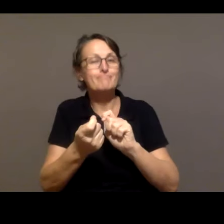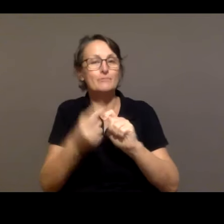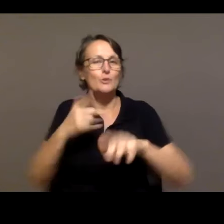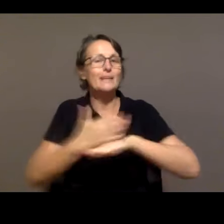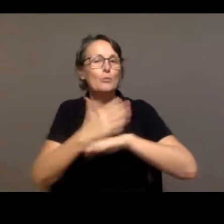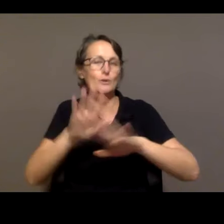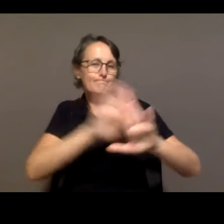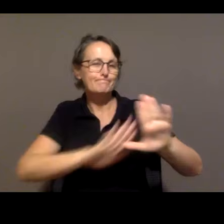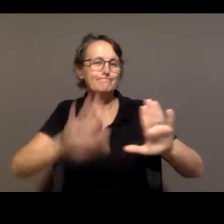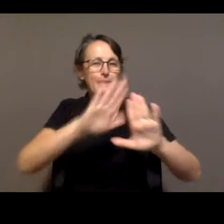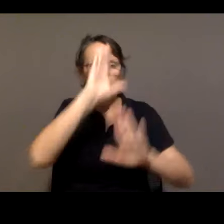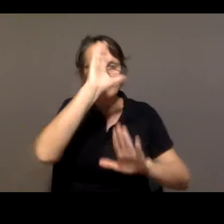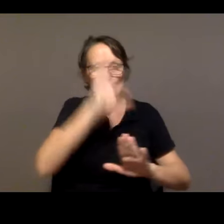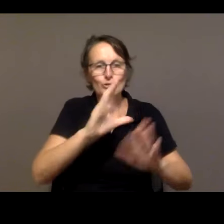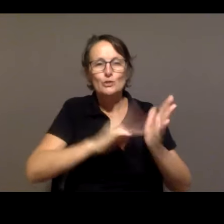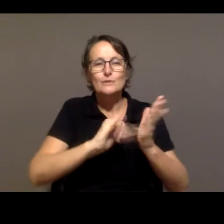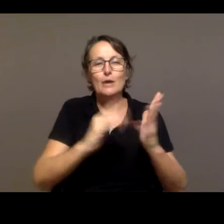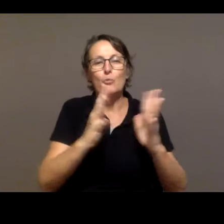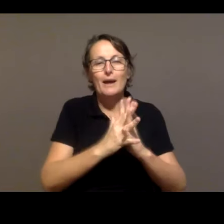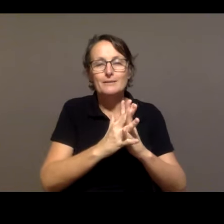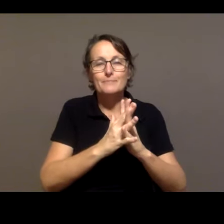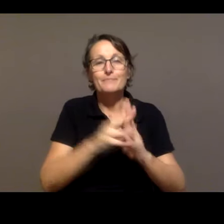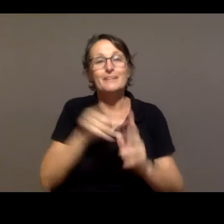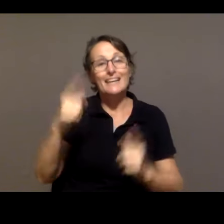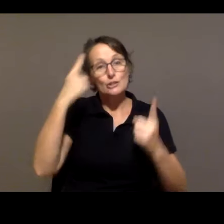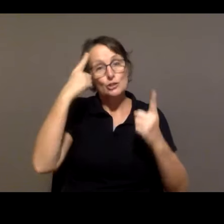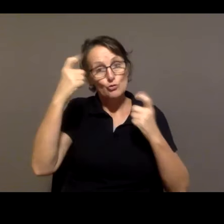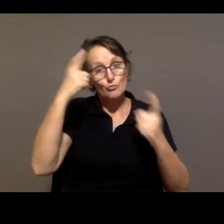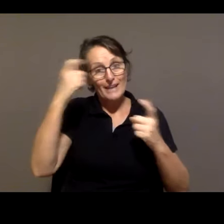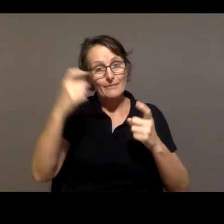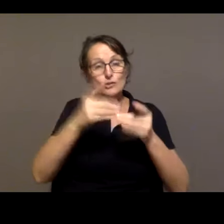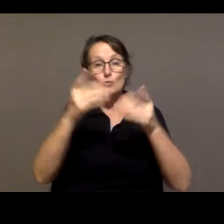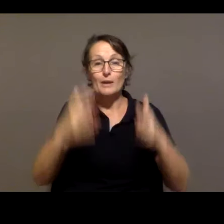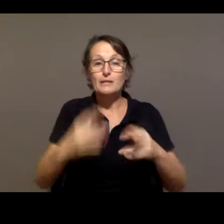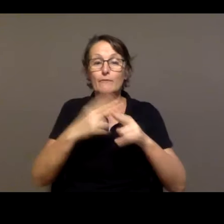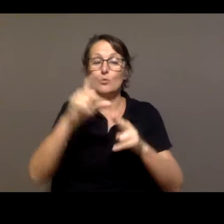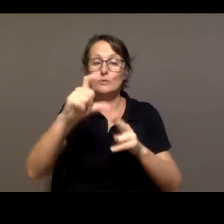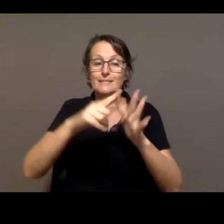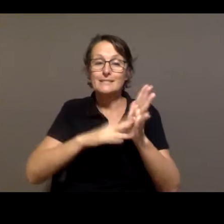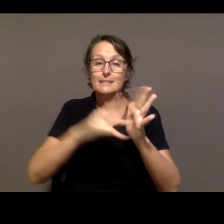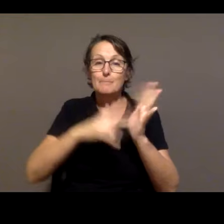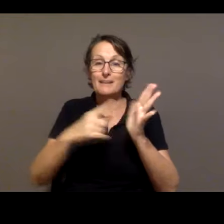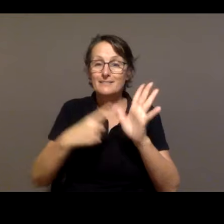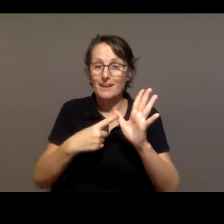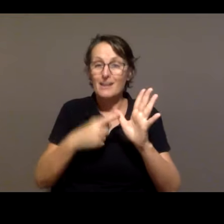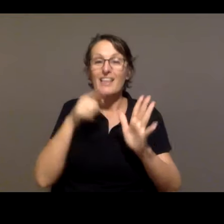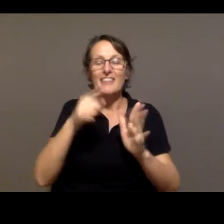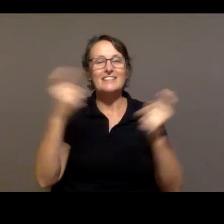engaged artist cooperative working in regional NSW. He is also the